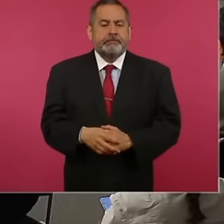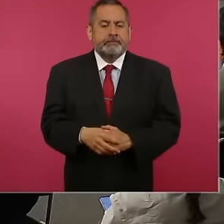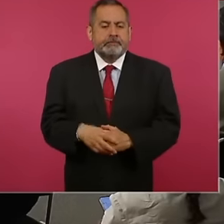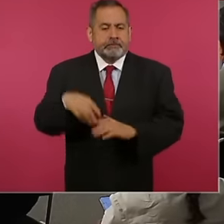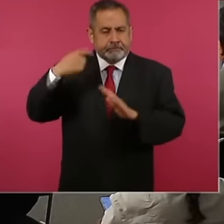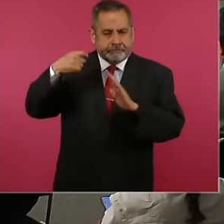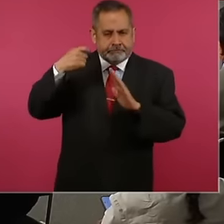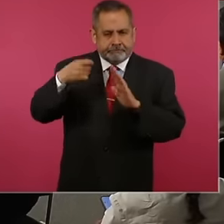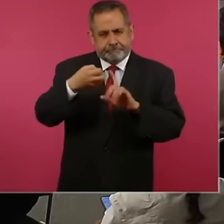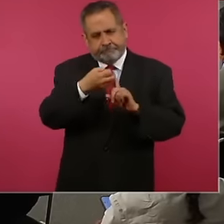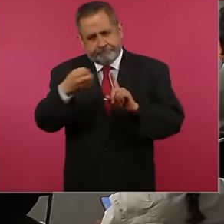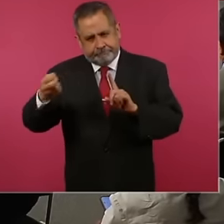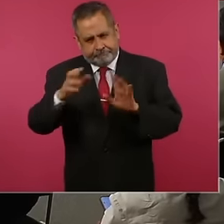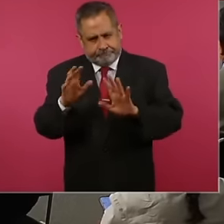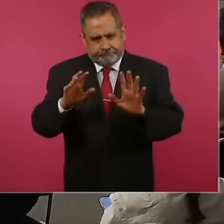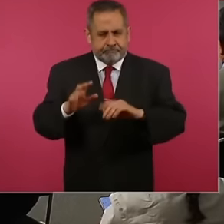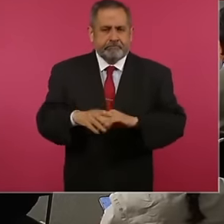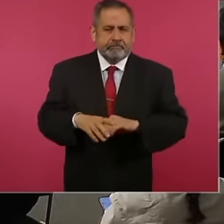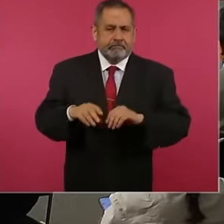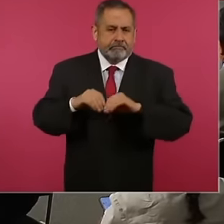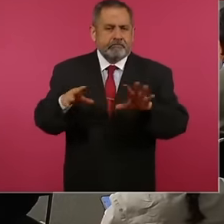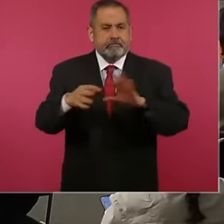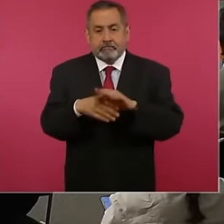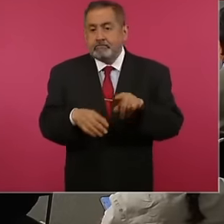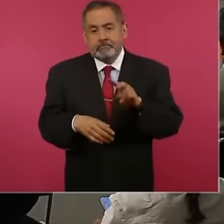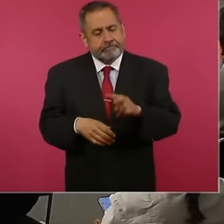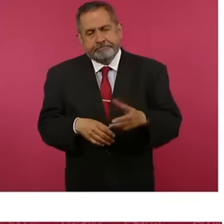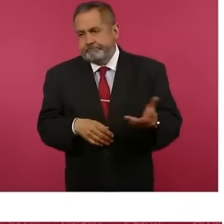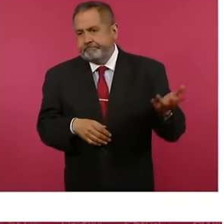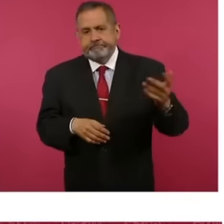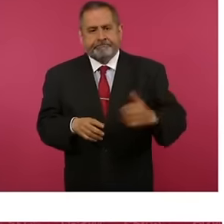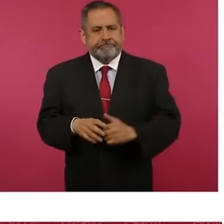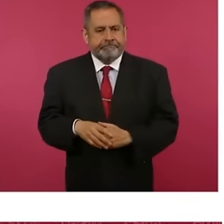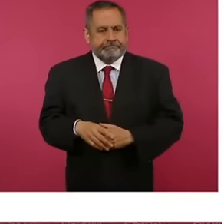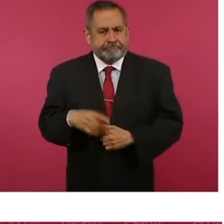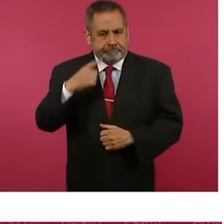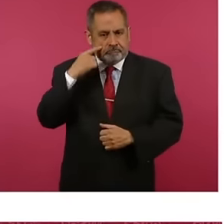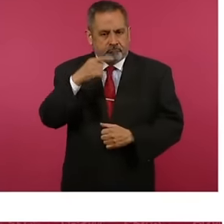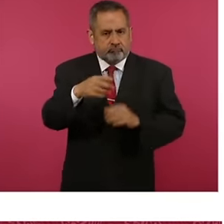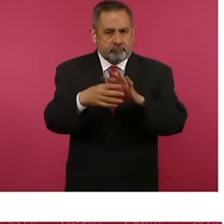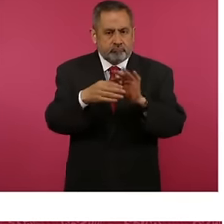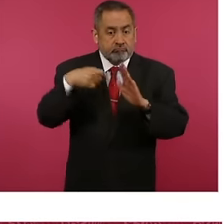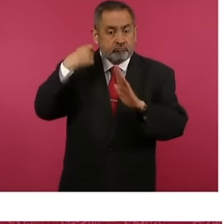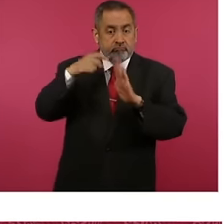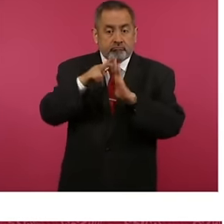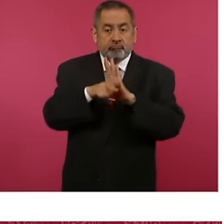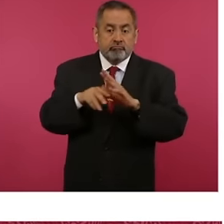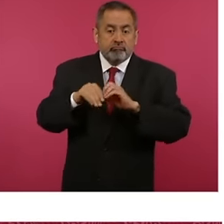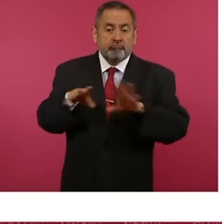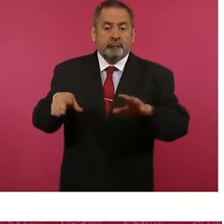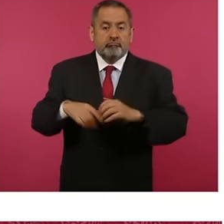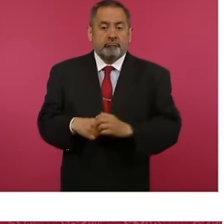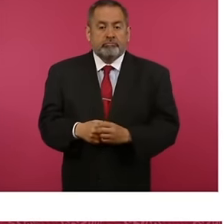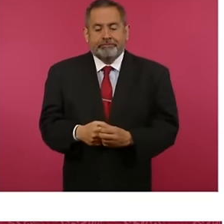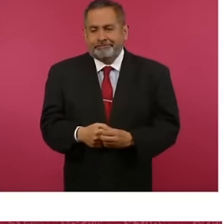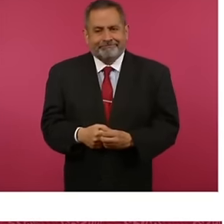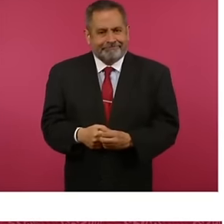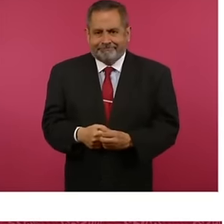going to transmit it because it has also served that the videos are presented here and and with even more reason